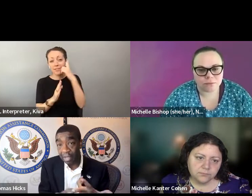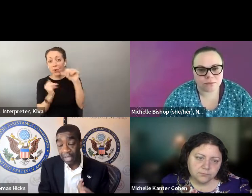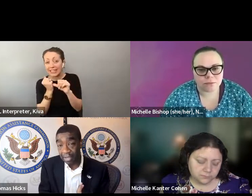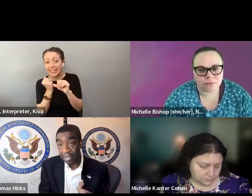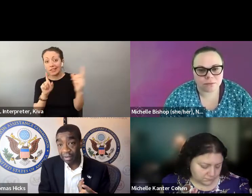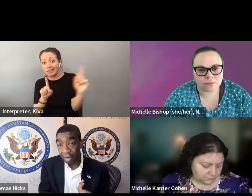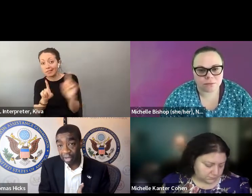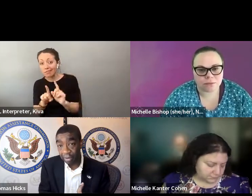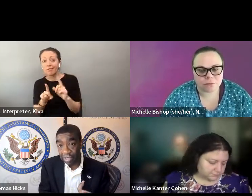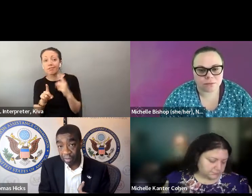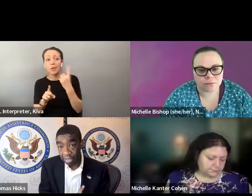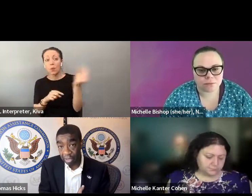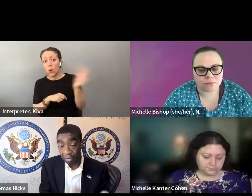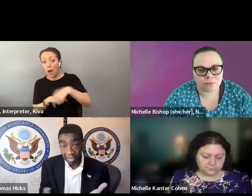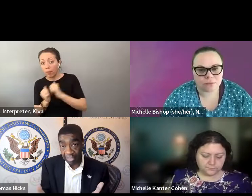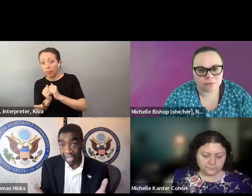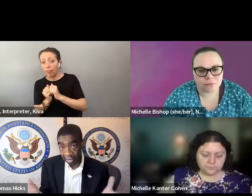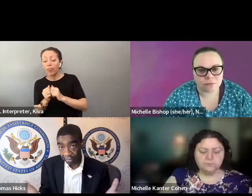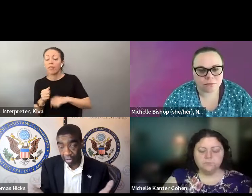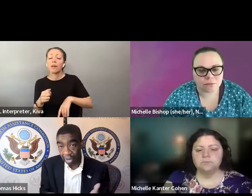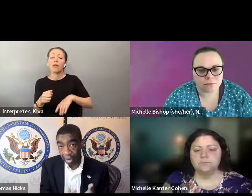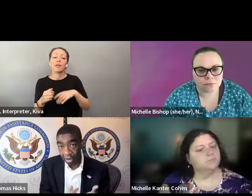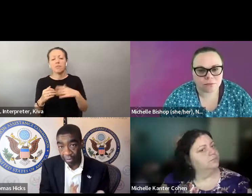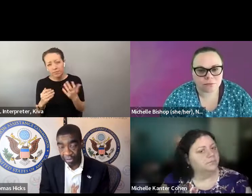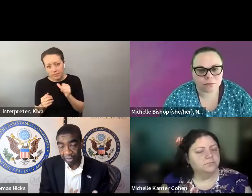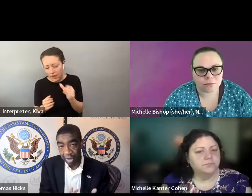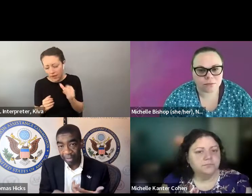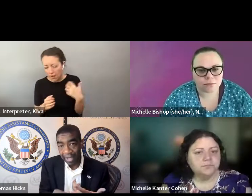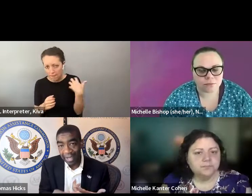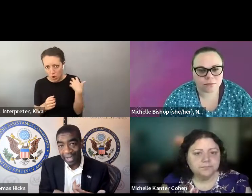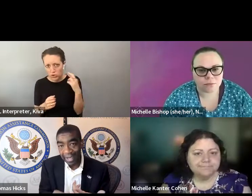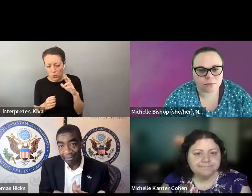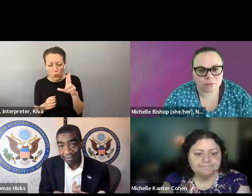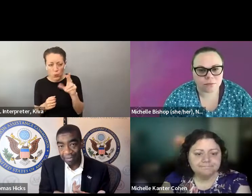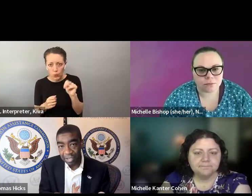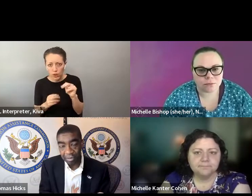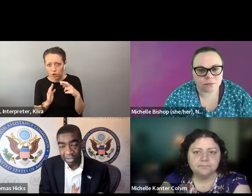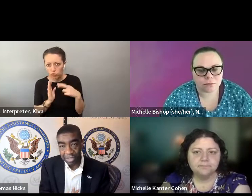independently and privately, being able to ask for assistance or being able to have whoever you want in the